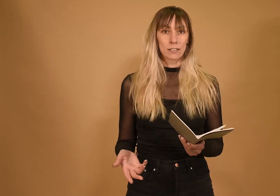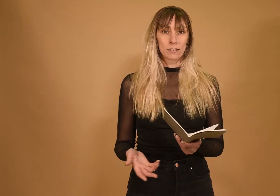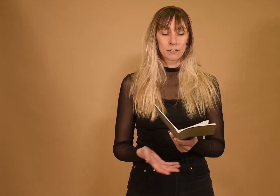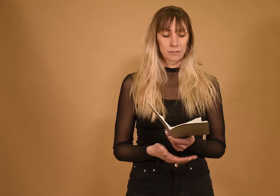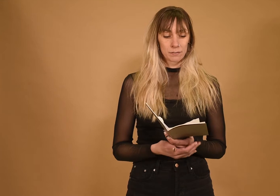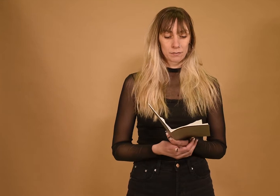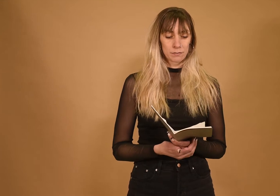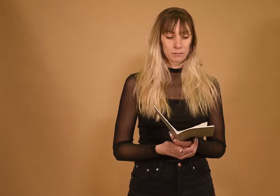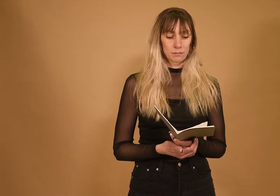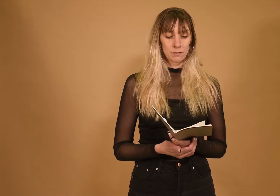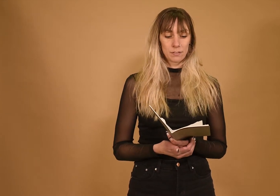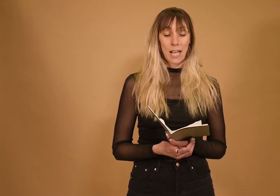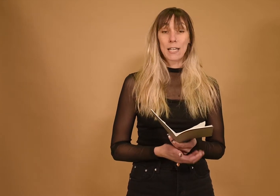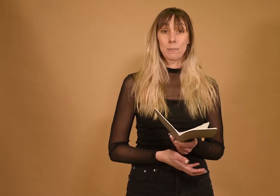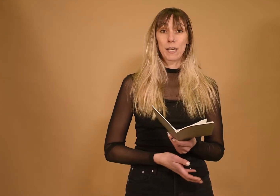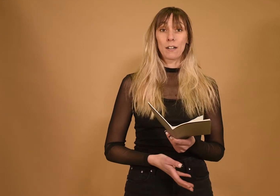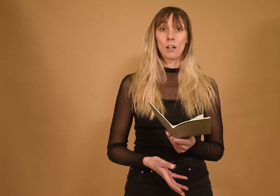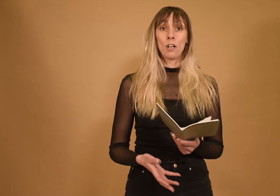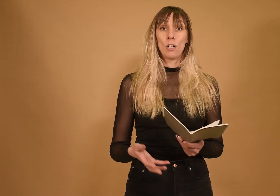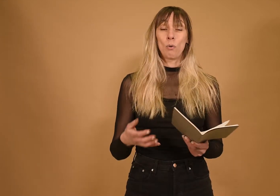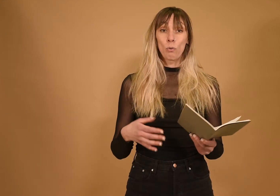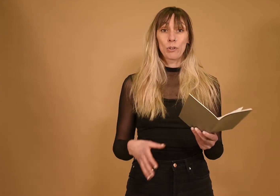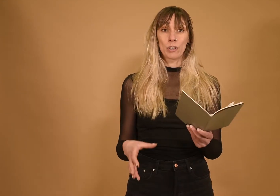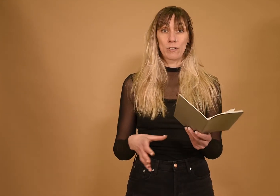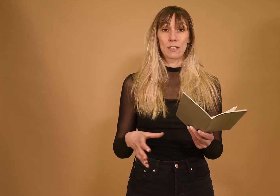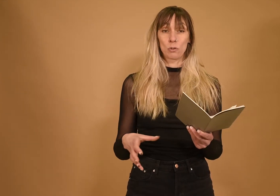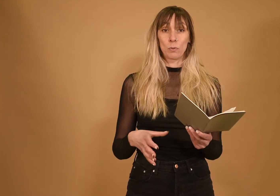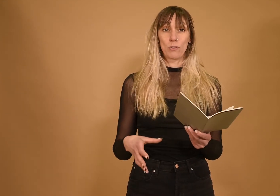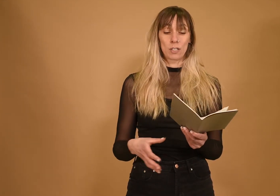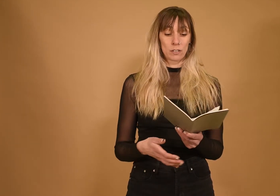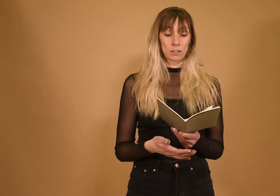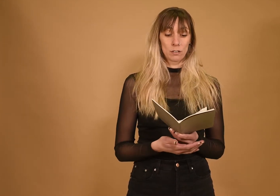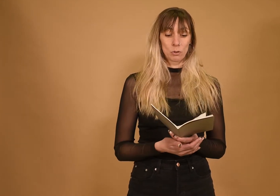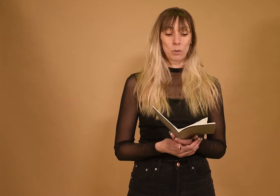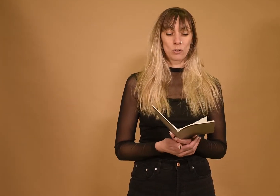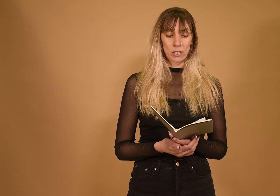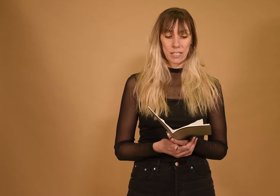And the iceberg underneath the water's surface is exposed.